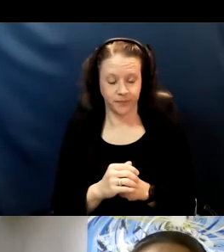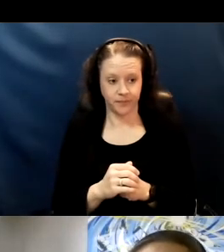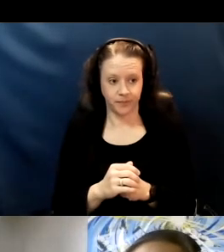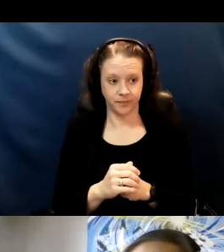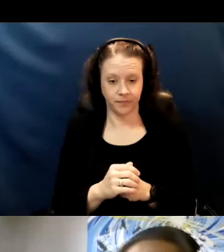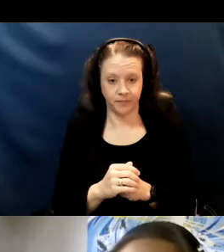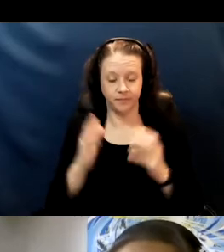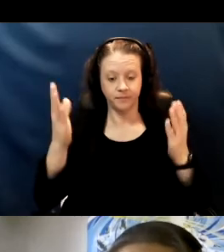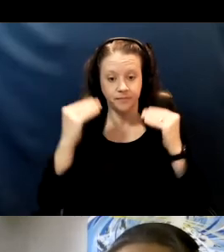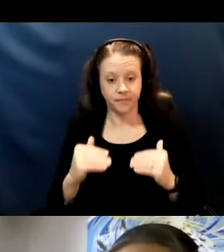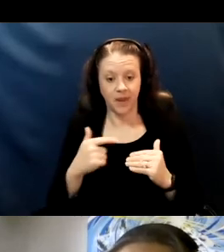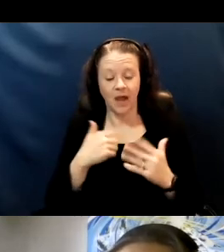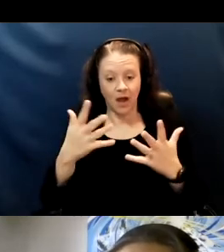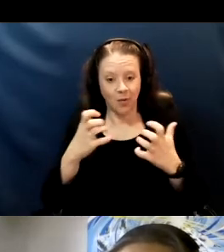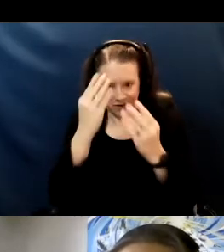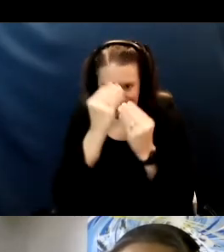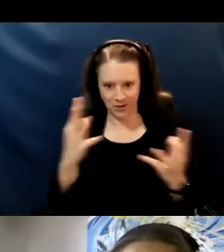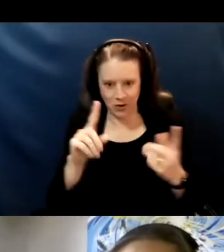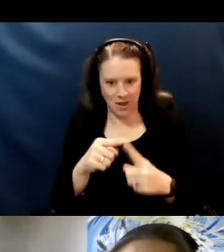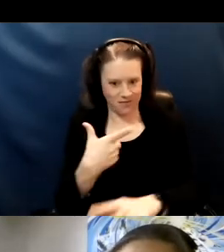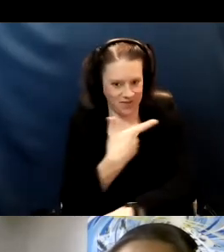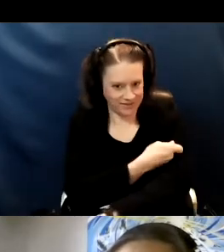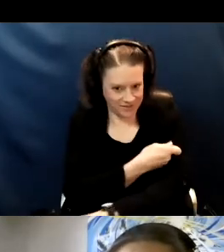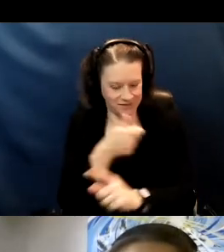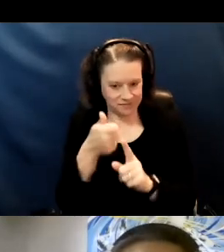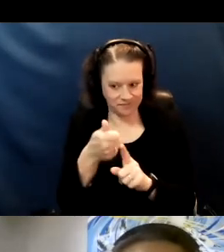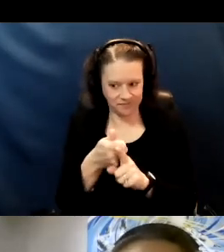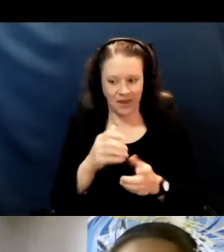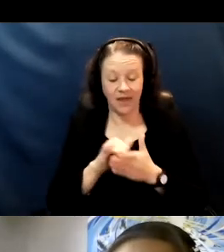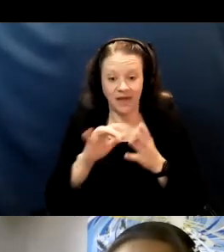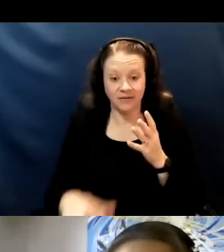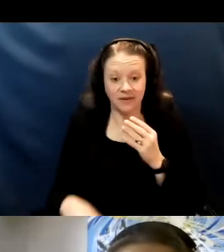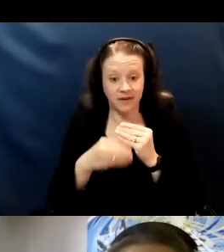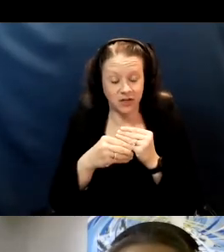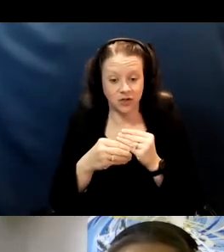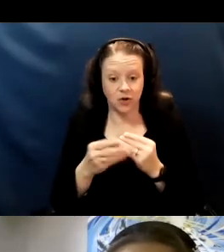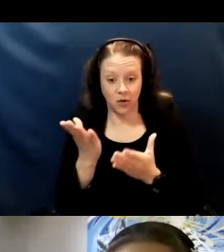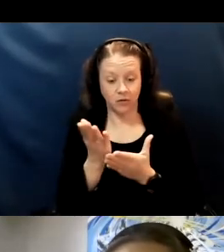And then I wanna tell you about the vaccine which is an additional slice of protection.